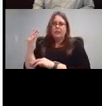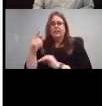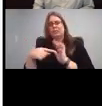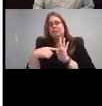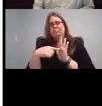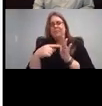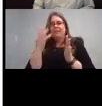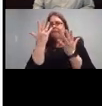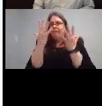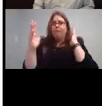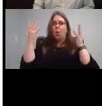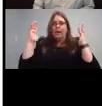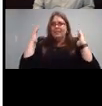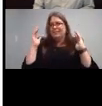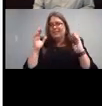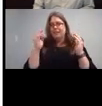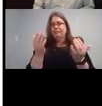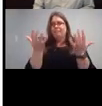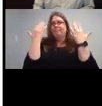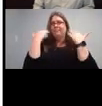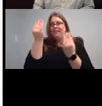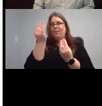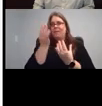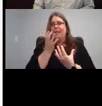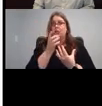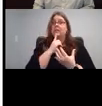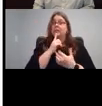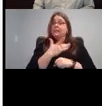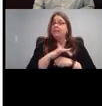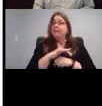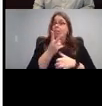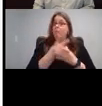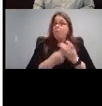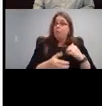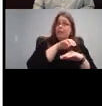And it's available in English and Spanish.